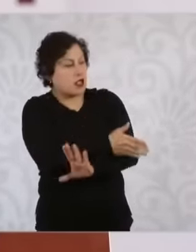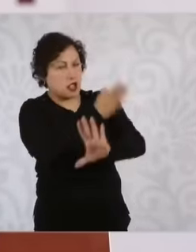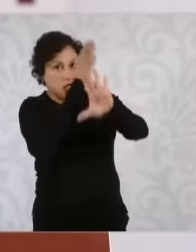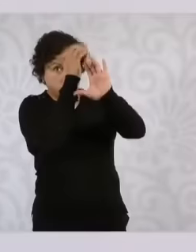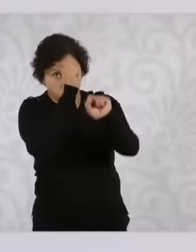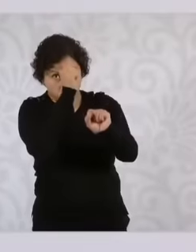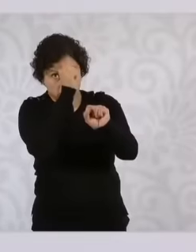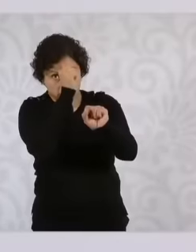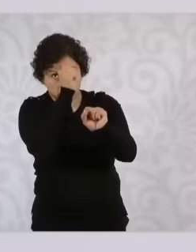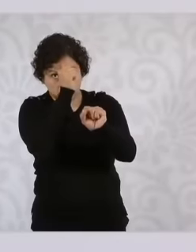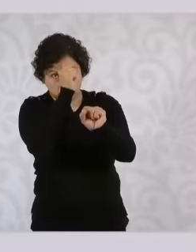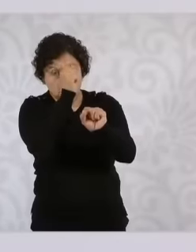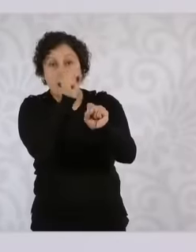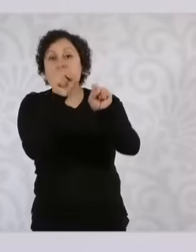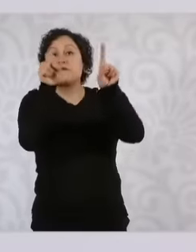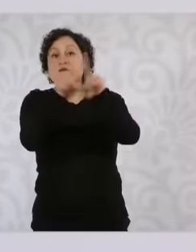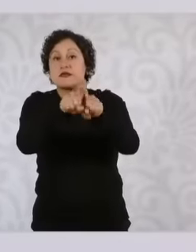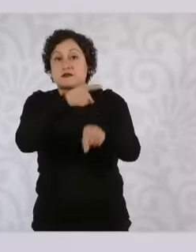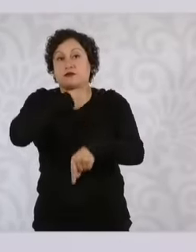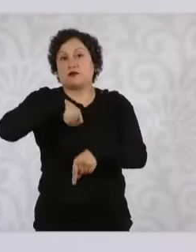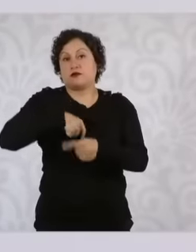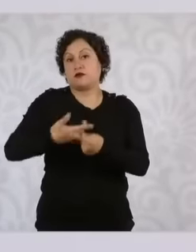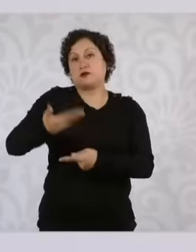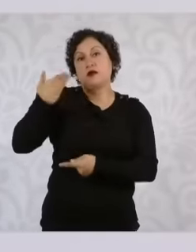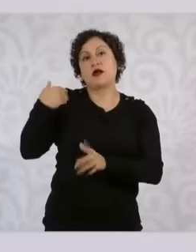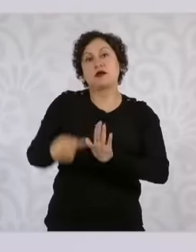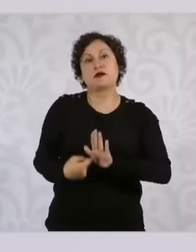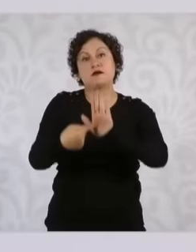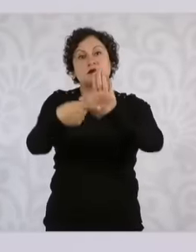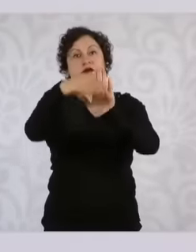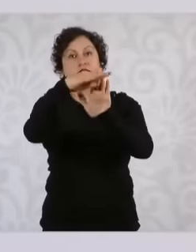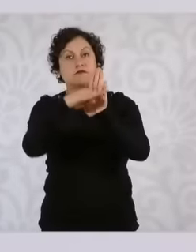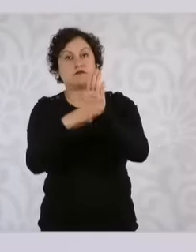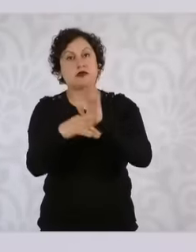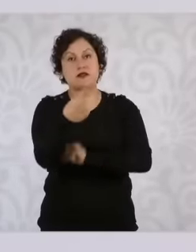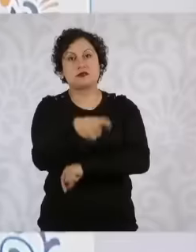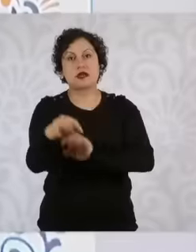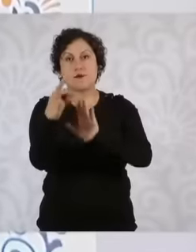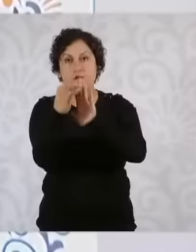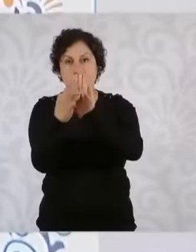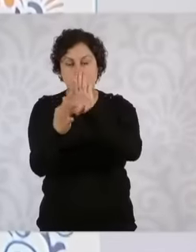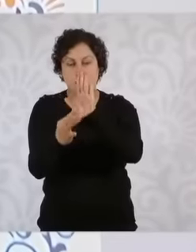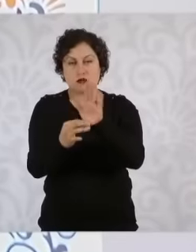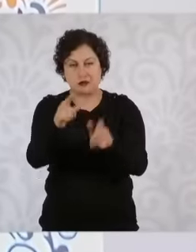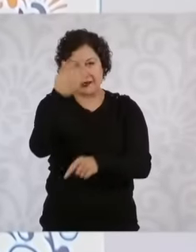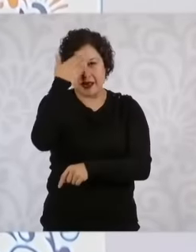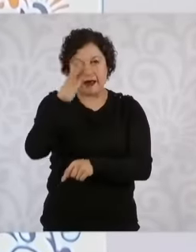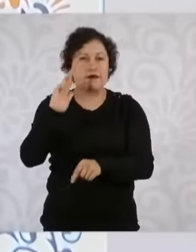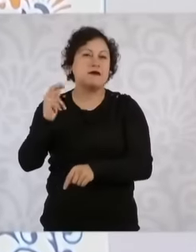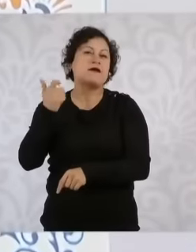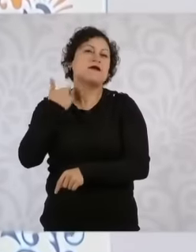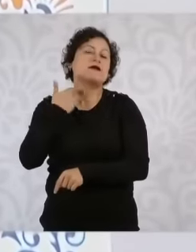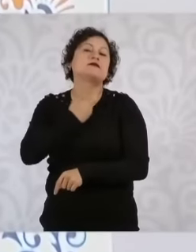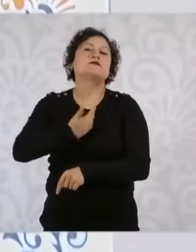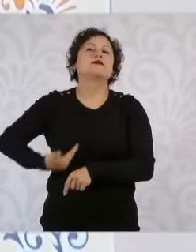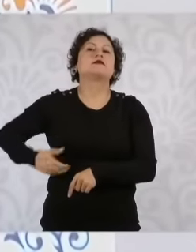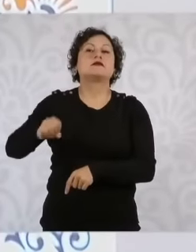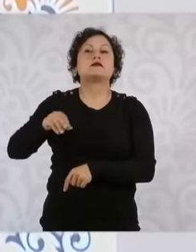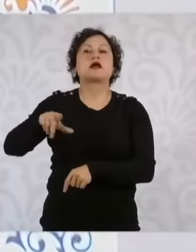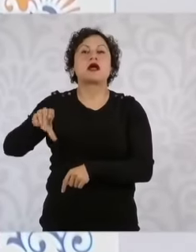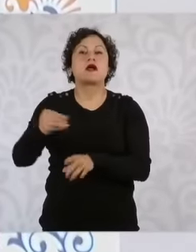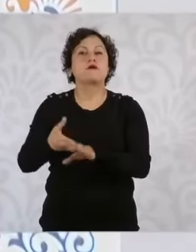that we presented in the Zócalo, the president had this phrase that said an unsupervised order